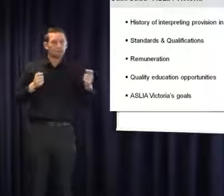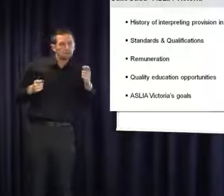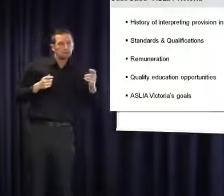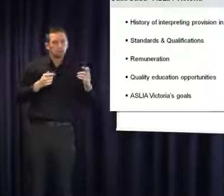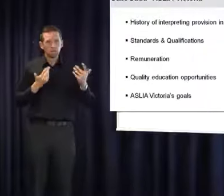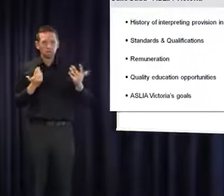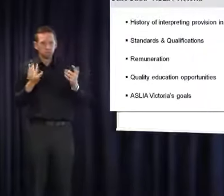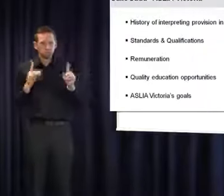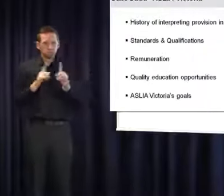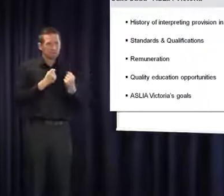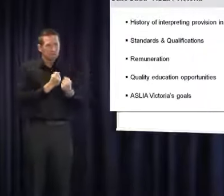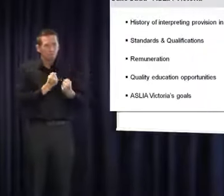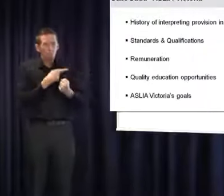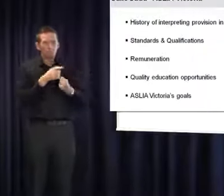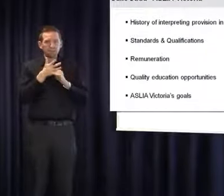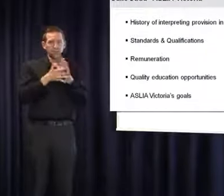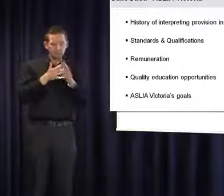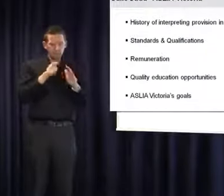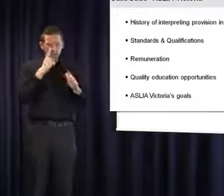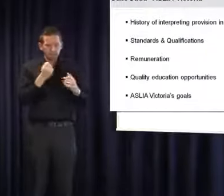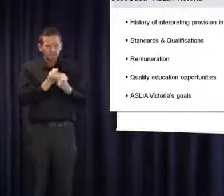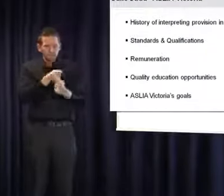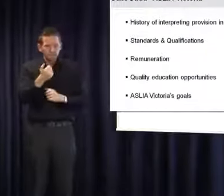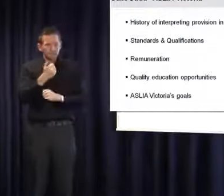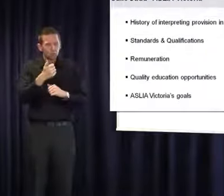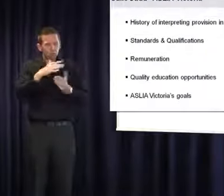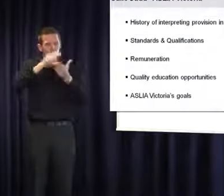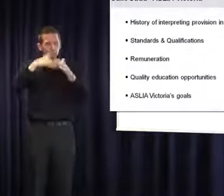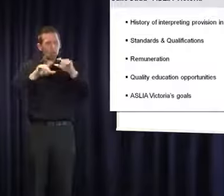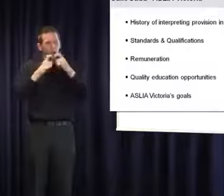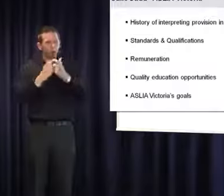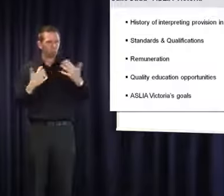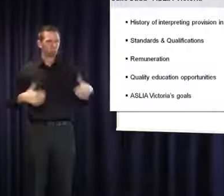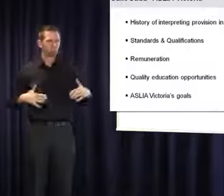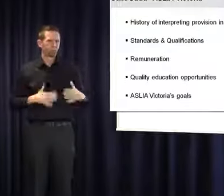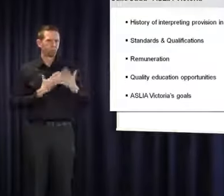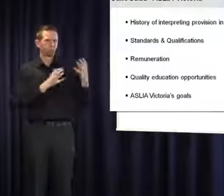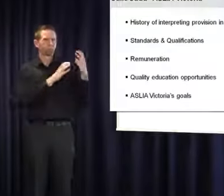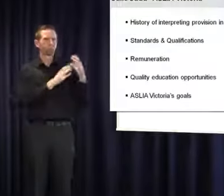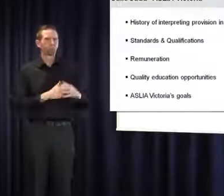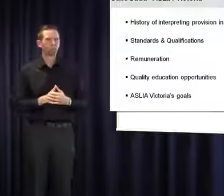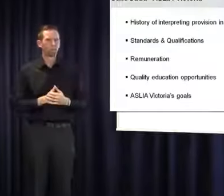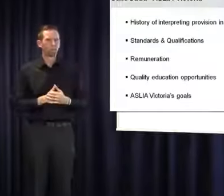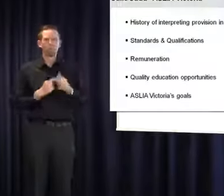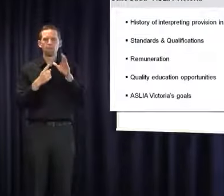them no matter how much they want to. ASLIA Victoria and Deaf Victoria wish to work with